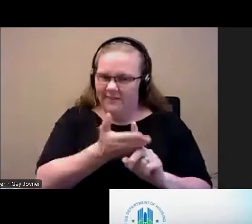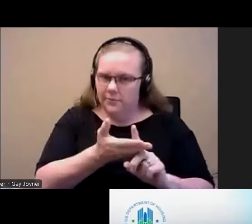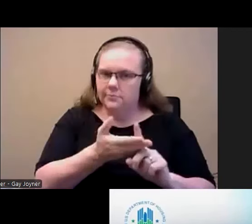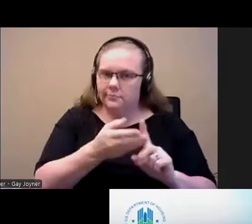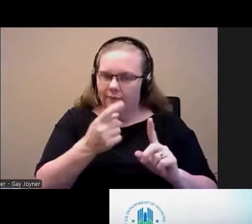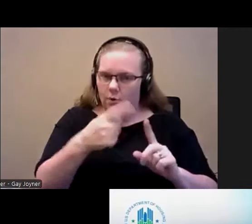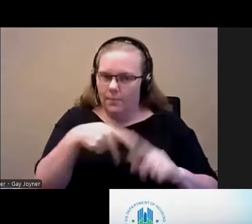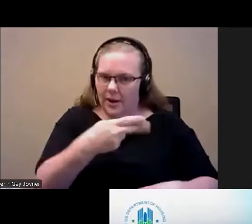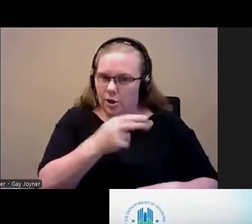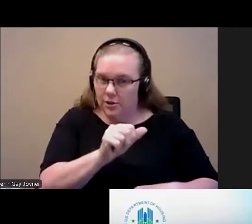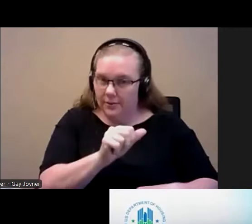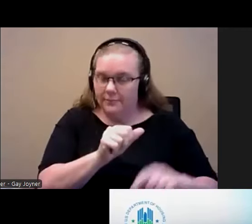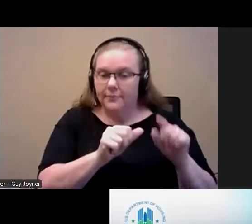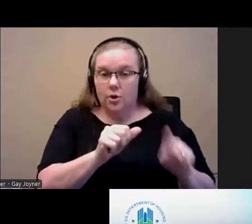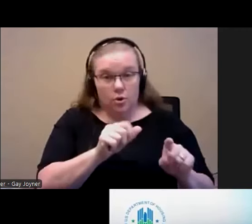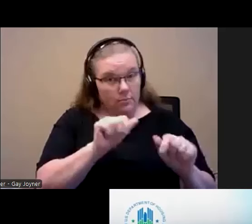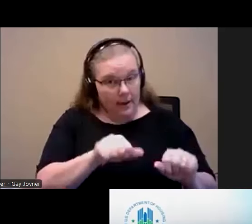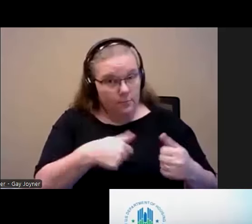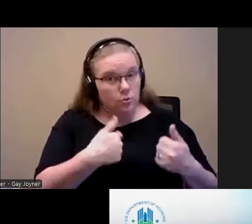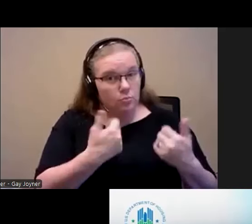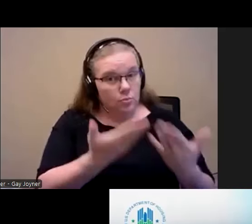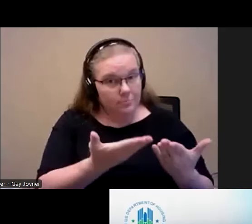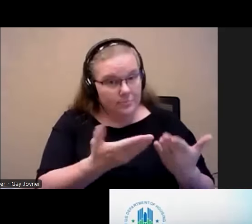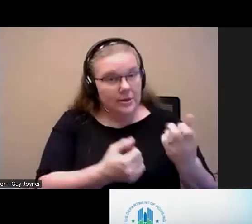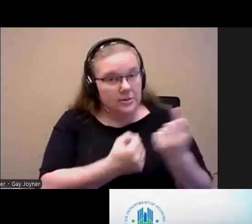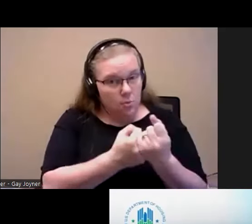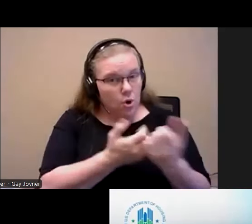are you able to bring supportive services to the population? Will you help them to be able